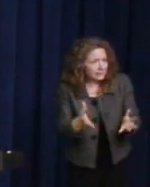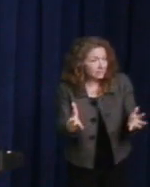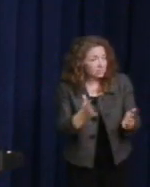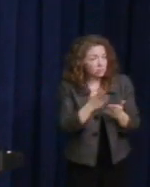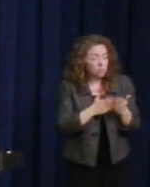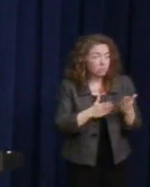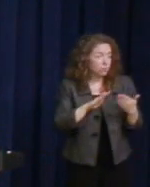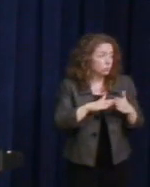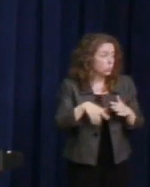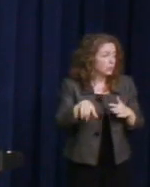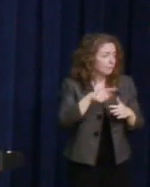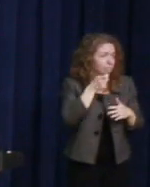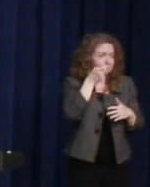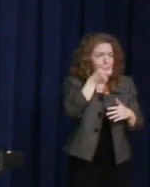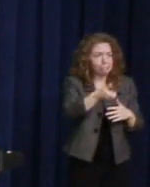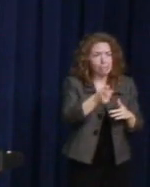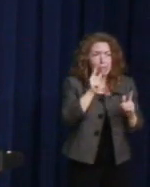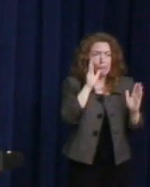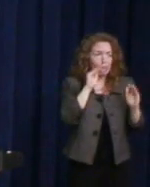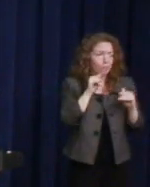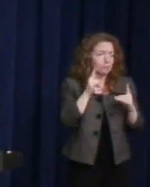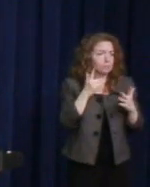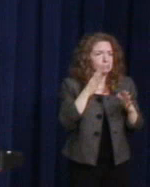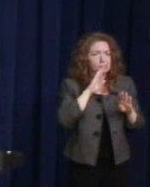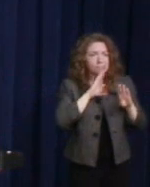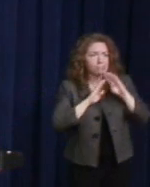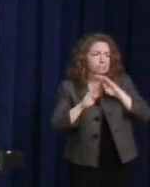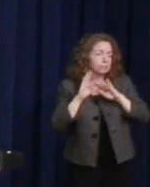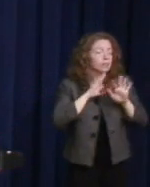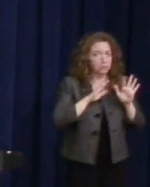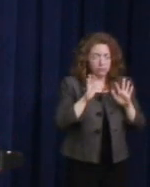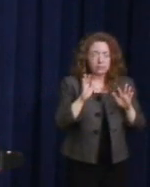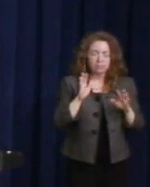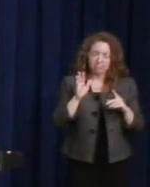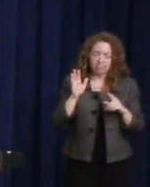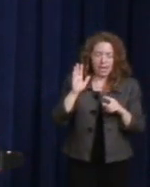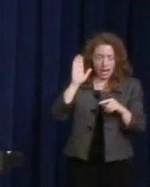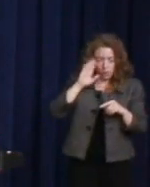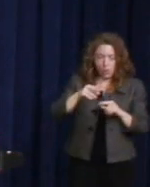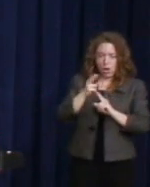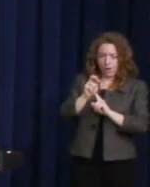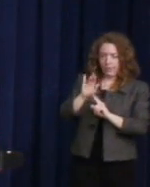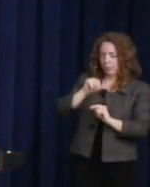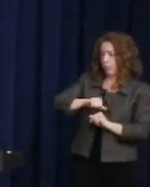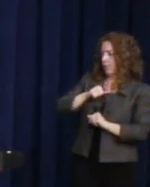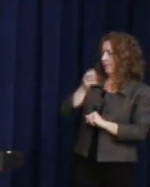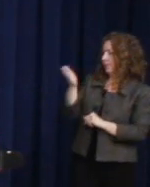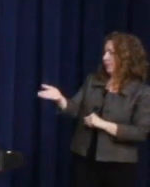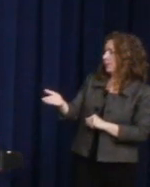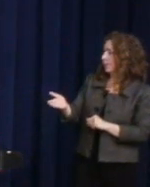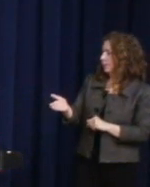I know Harvey is proud of you, Stewart. I stand here today feeling proud myself that